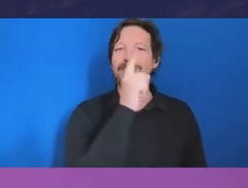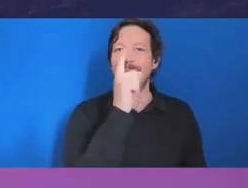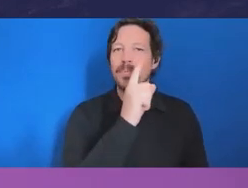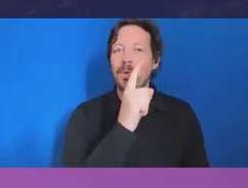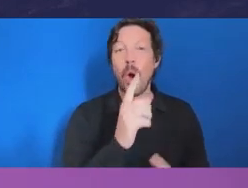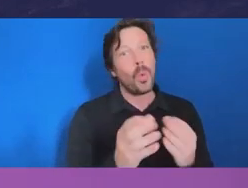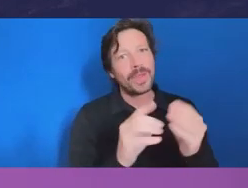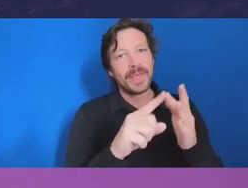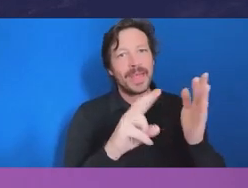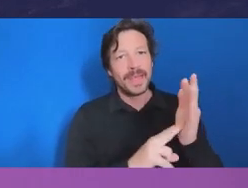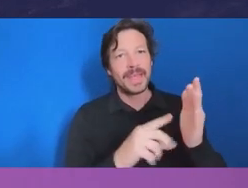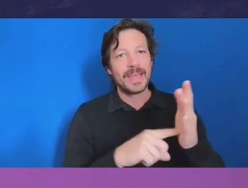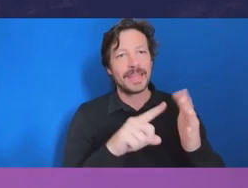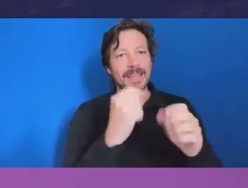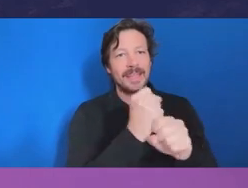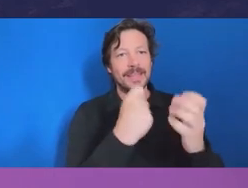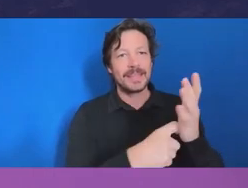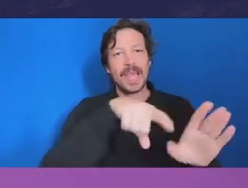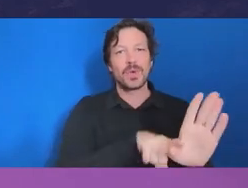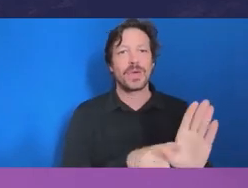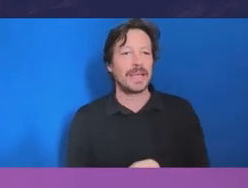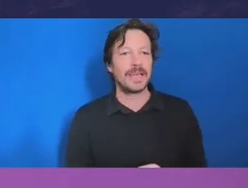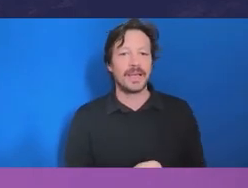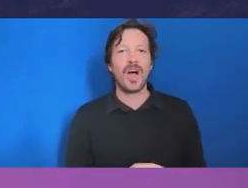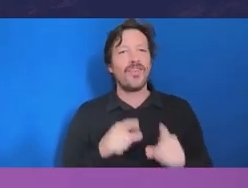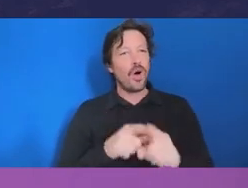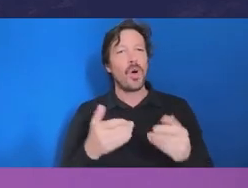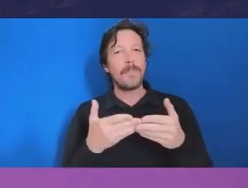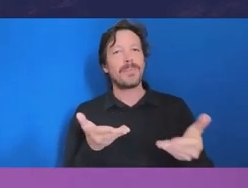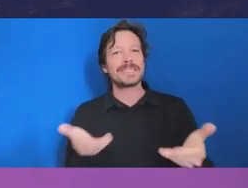with public sector values, with skills of a wide variety.